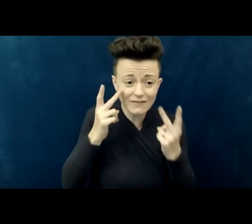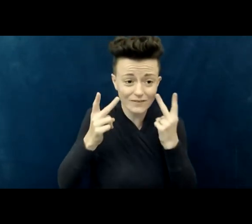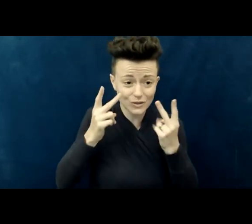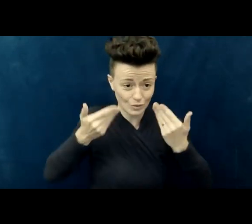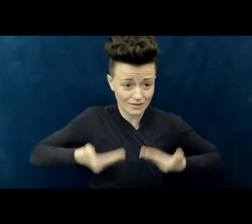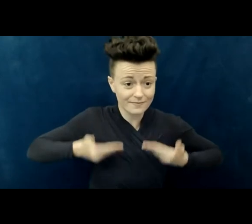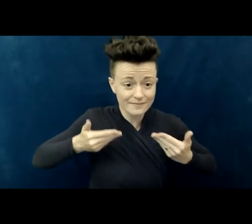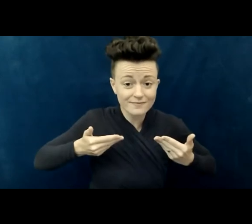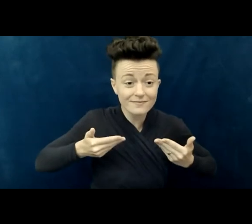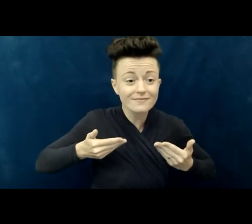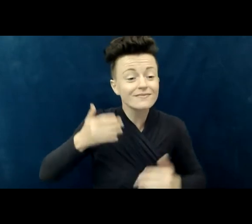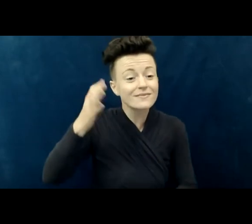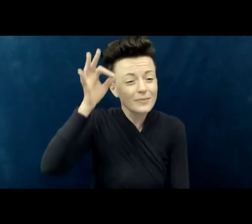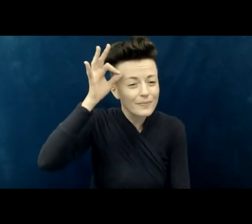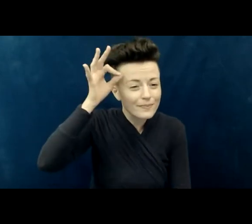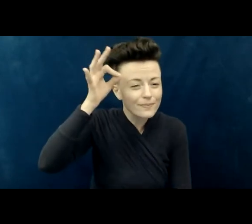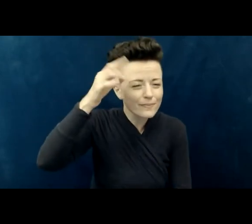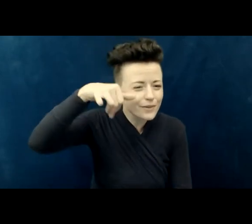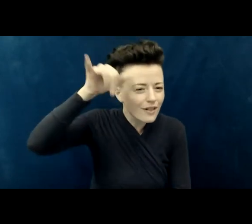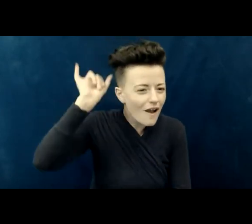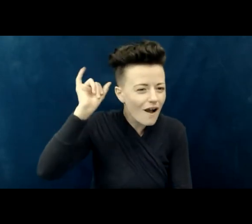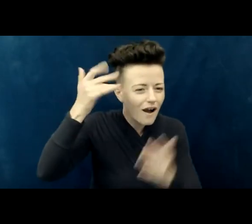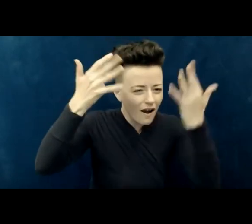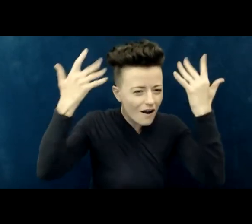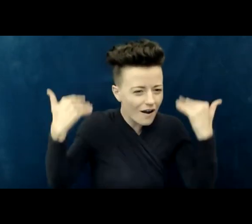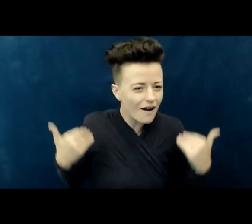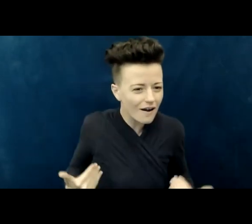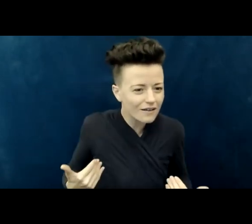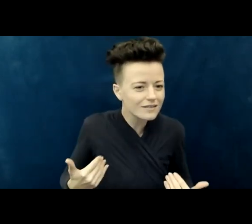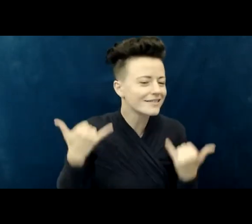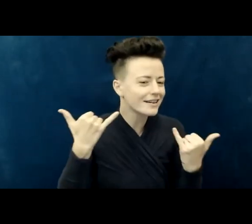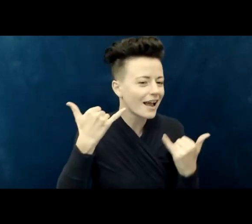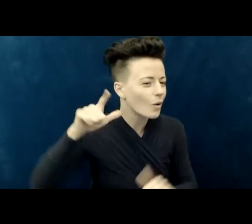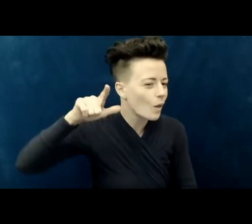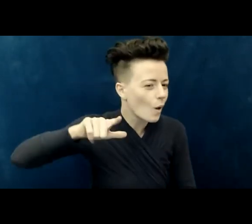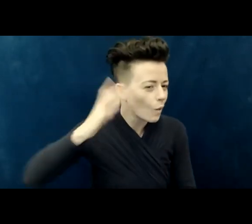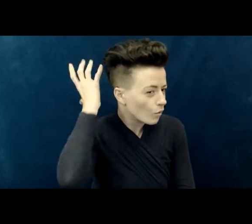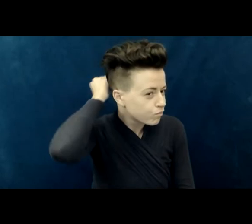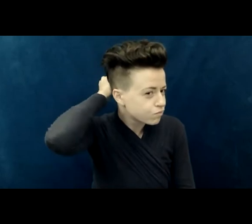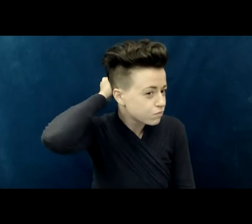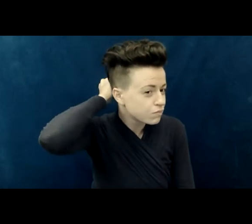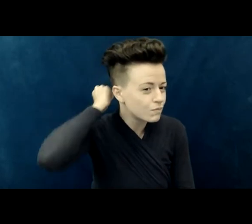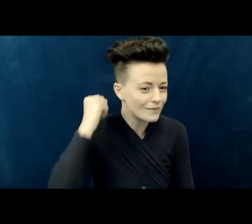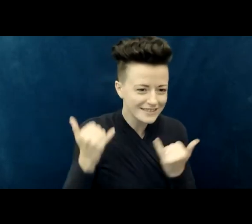I have long, blonde hair; it's pulled back in a low ponytail today. I have blue eyes...